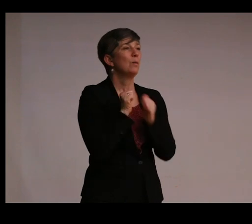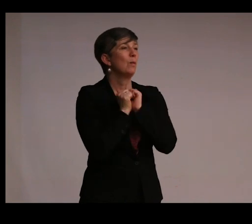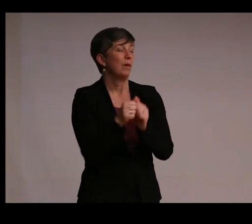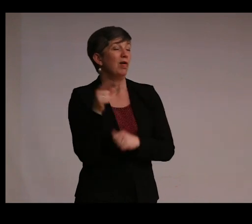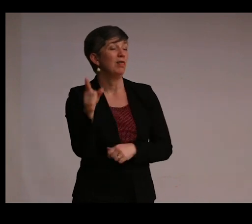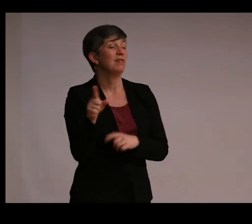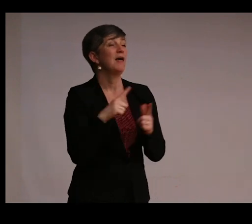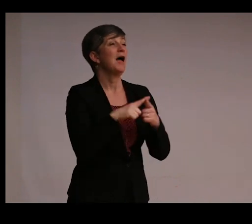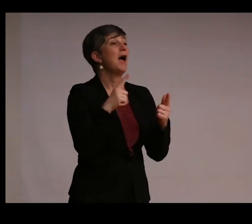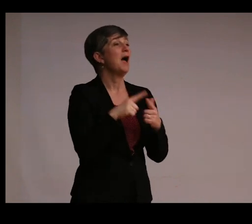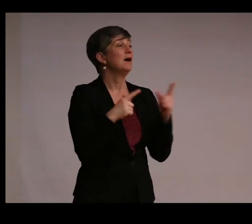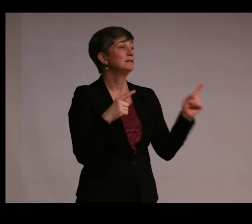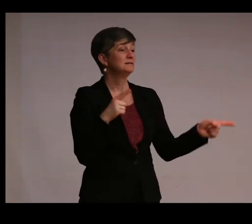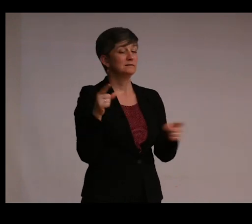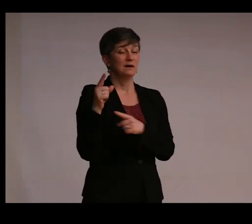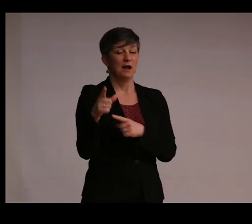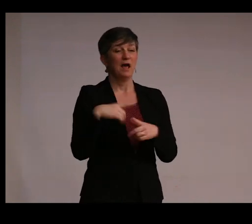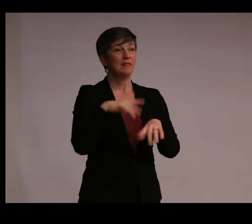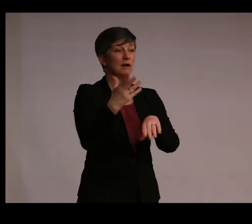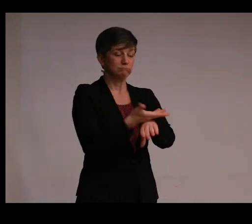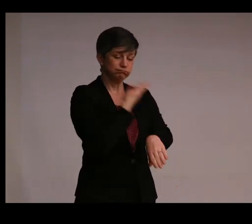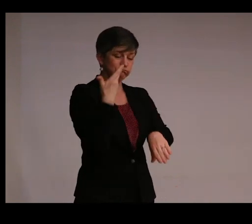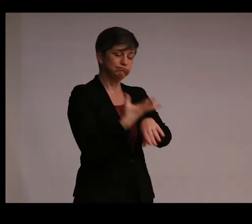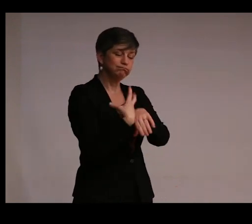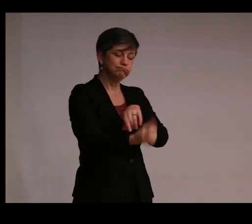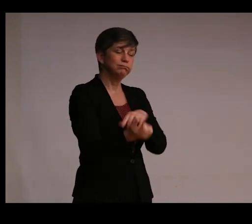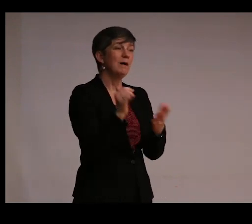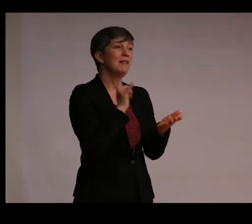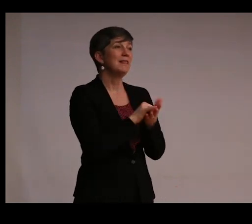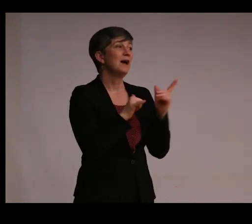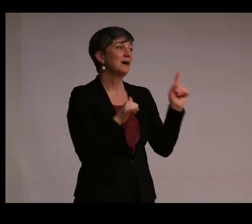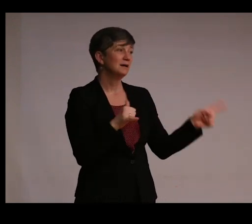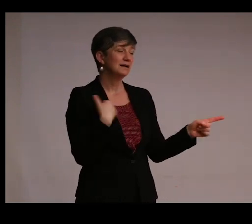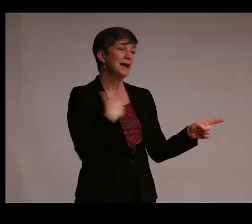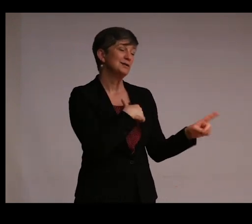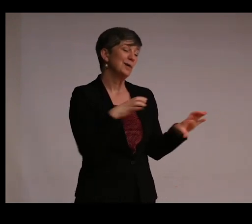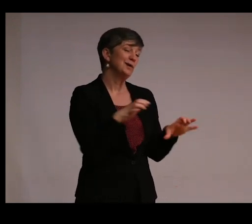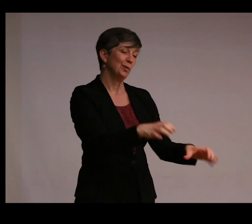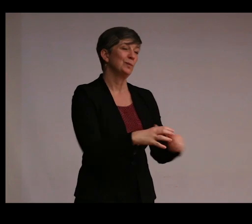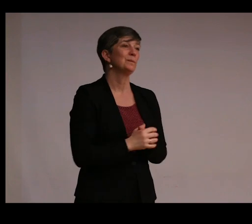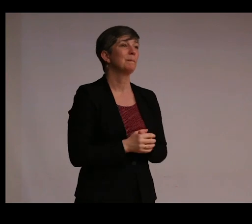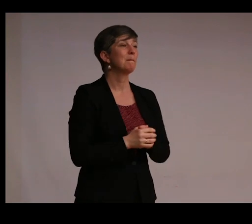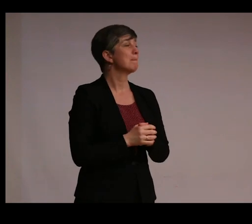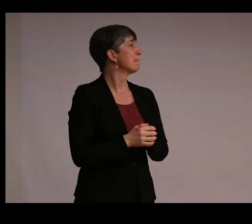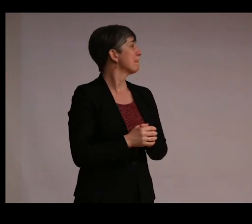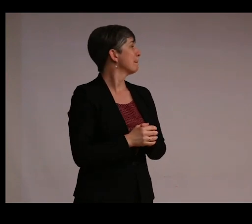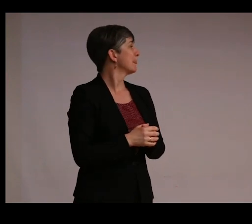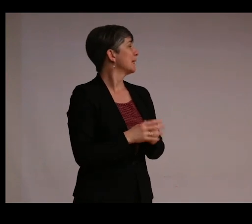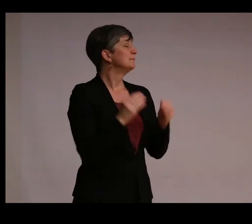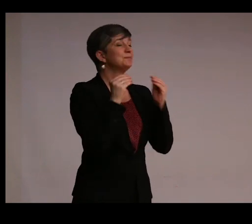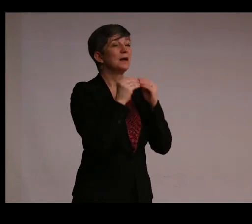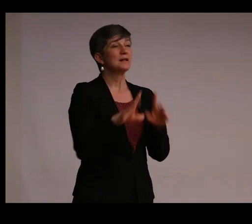and even relieving of their corrosion as matter of factly as we do. Now, the sense of loss from removal, I think,